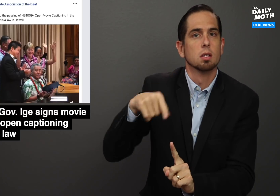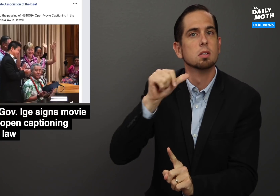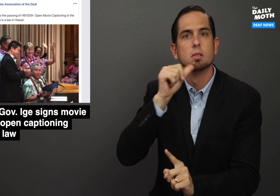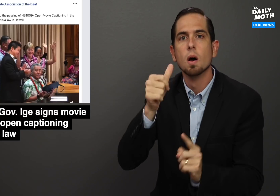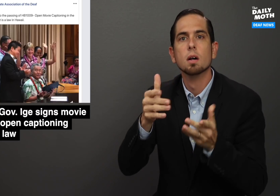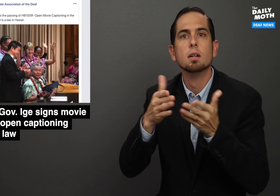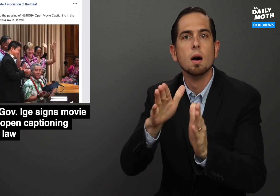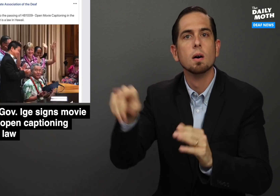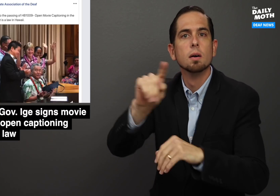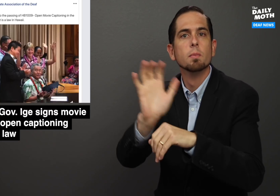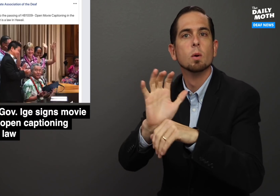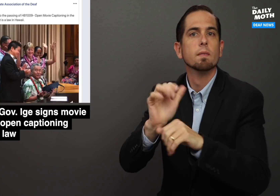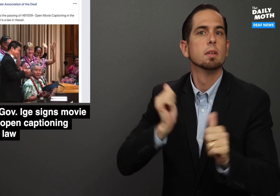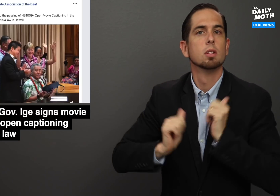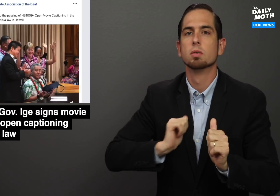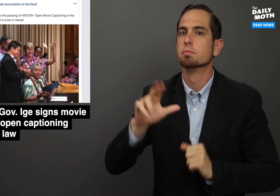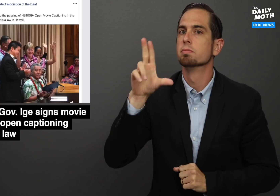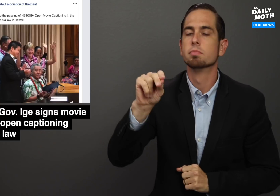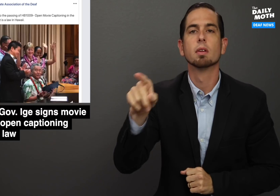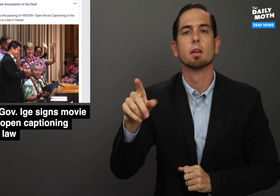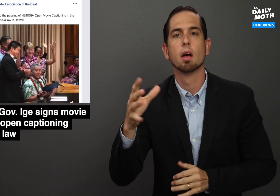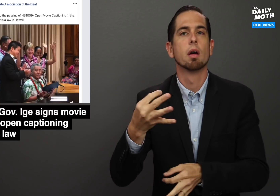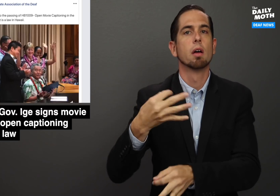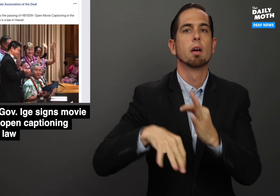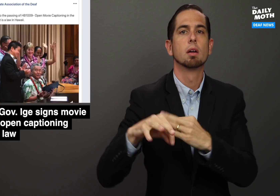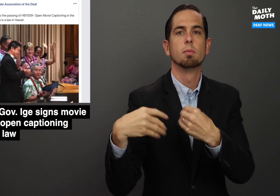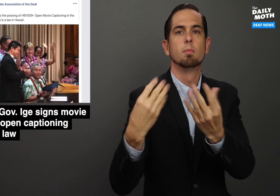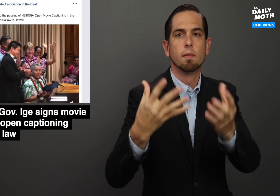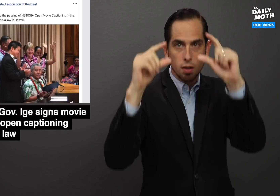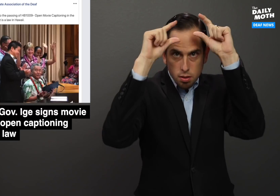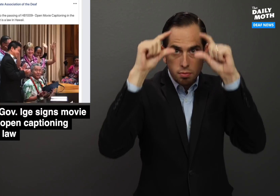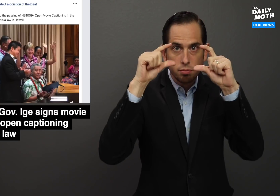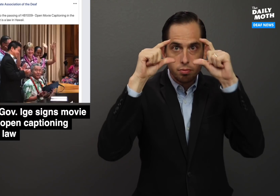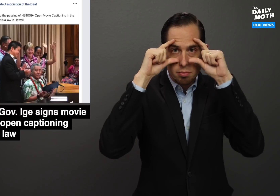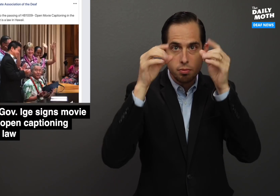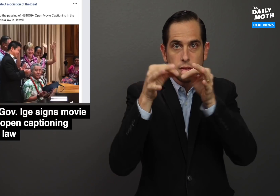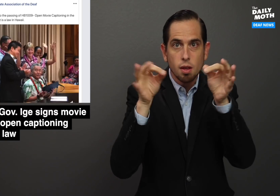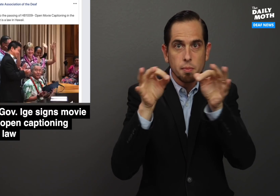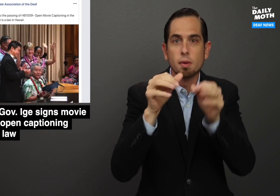it doesn't allow movie theaters to provide eyewear devices